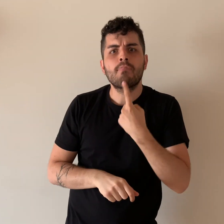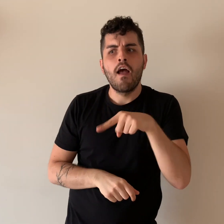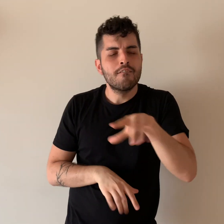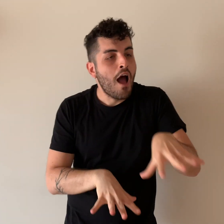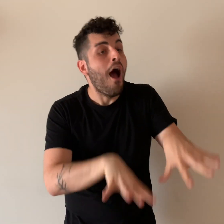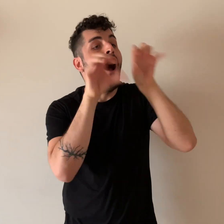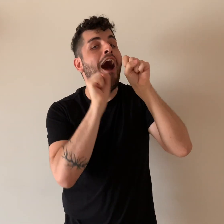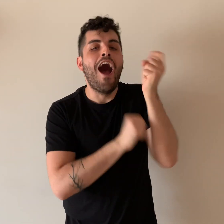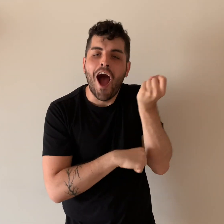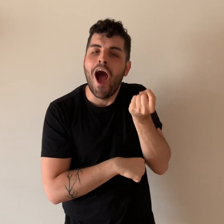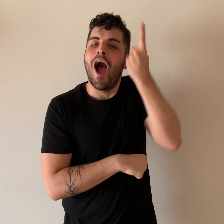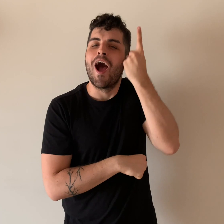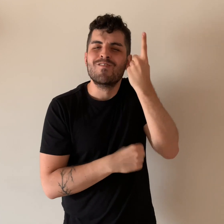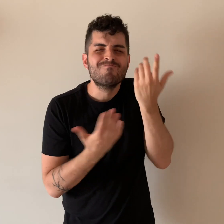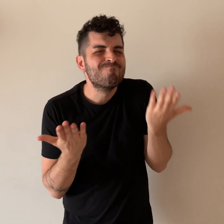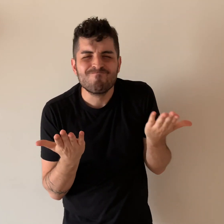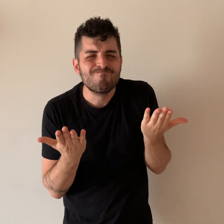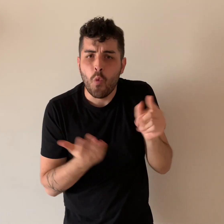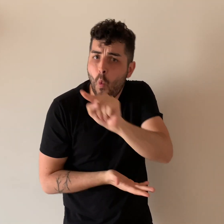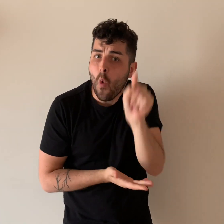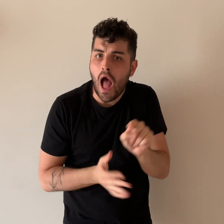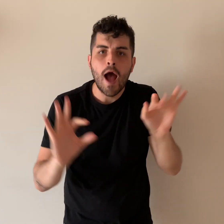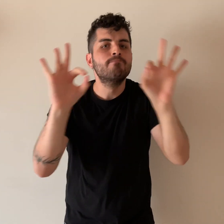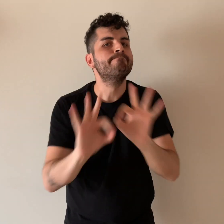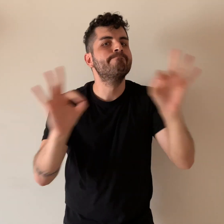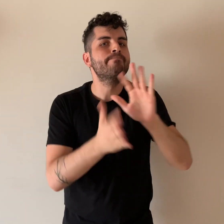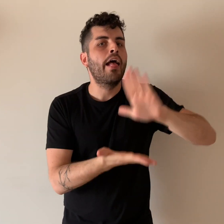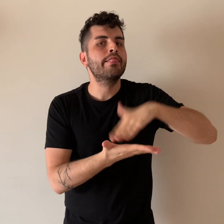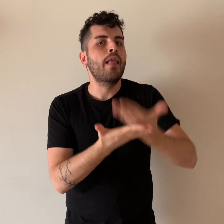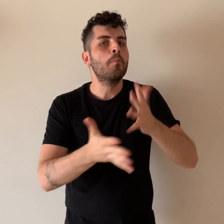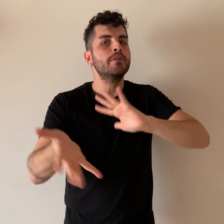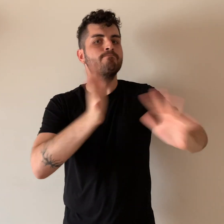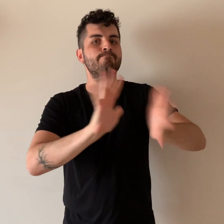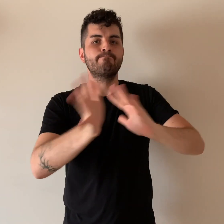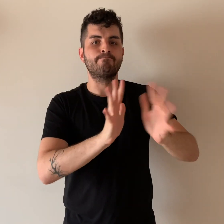without sign language translation. This is when sign language